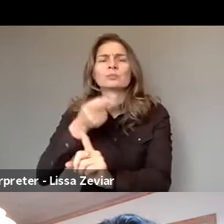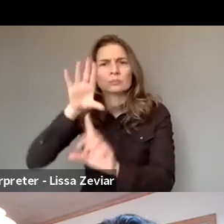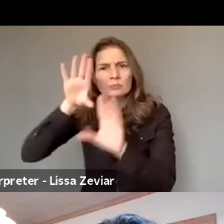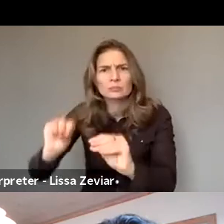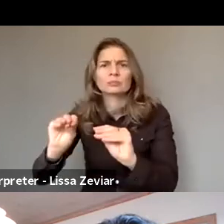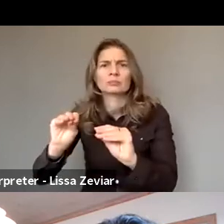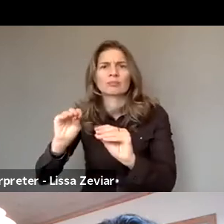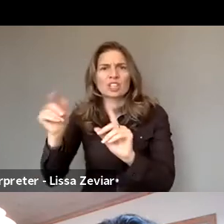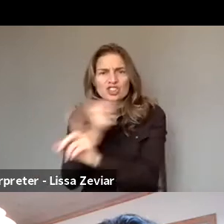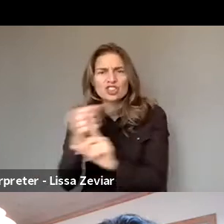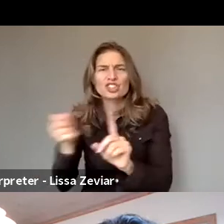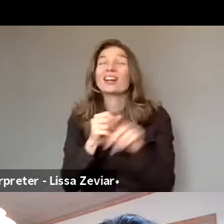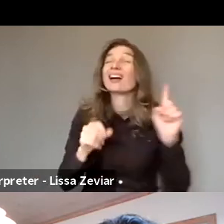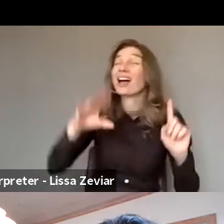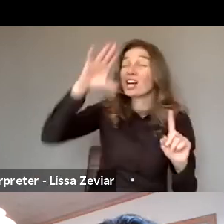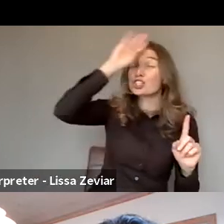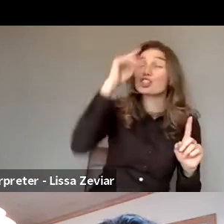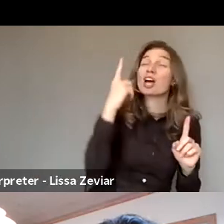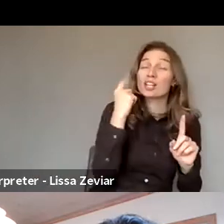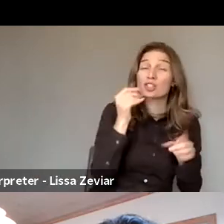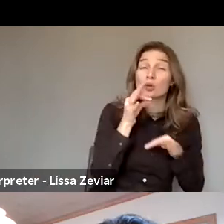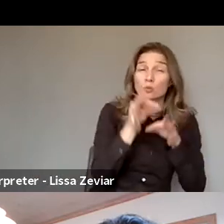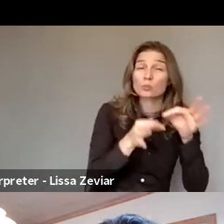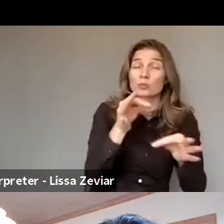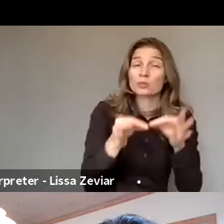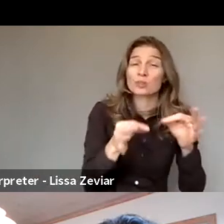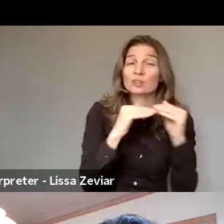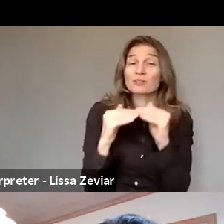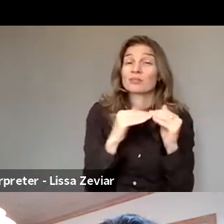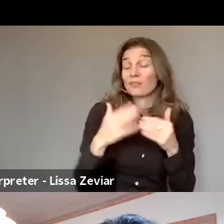That Strategy is what the Commission will be doing for the next five years.